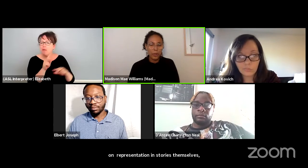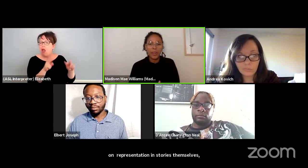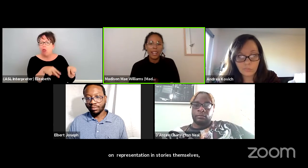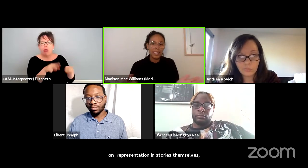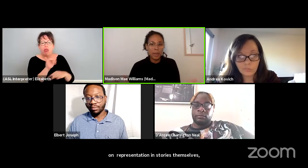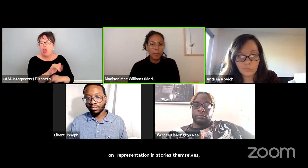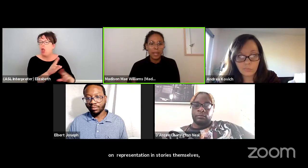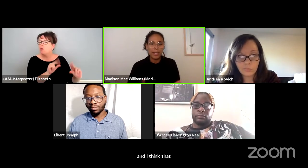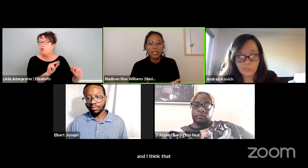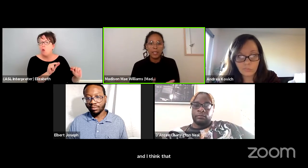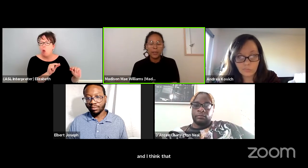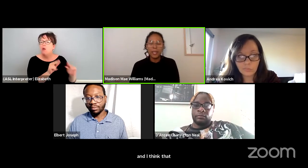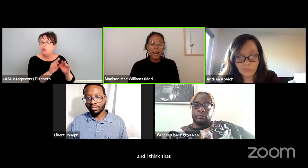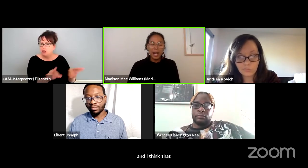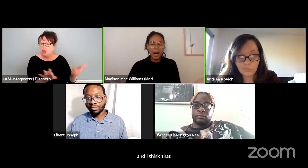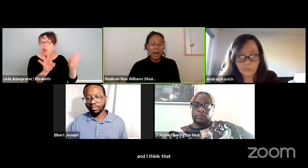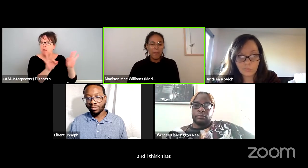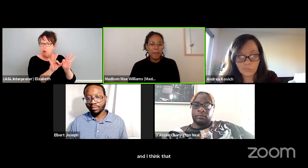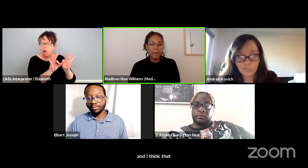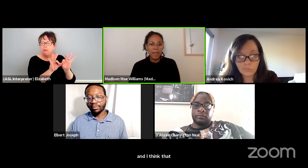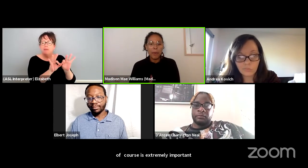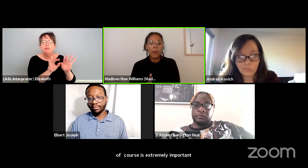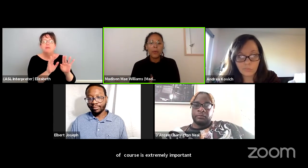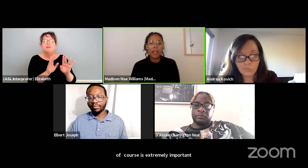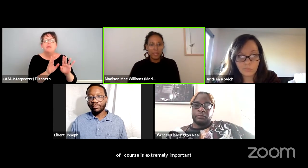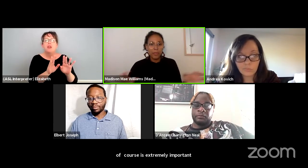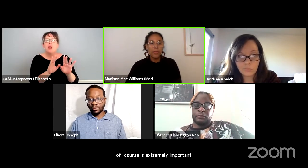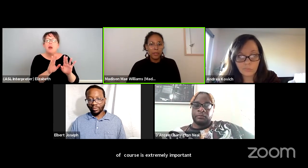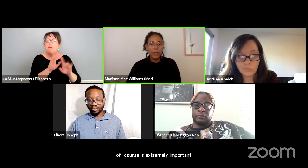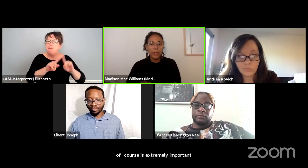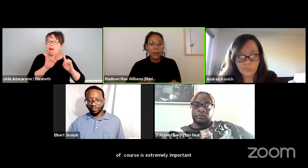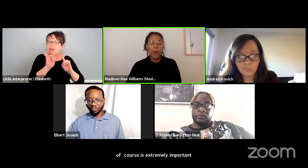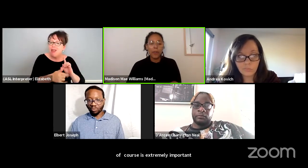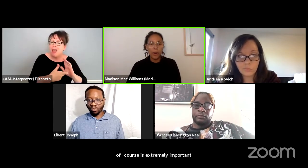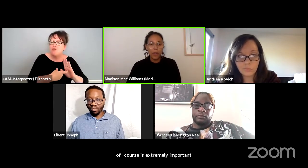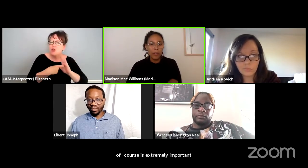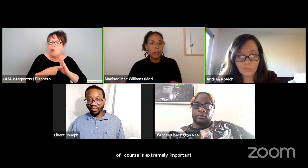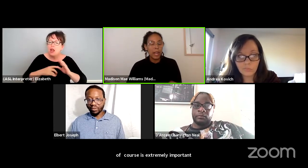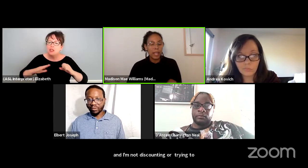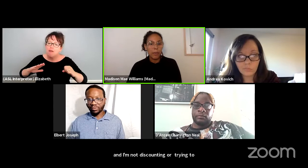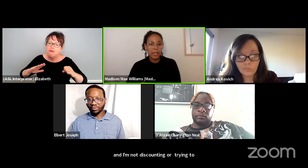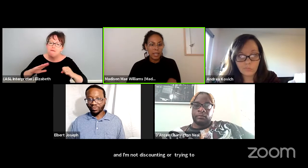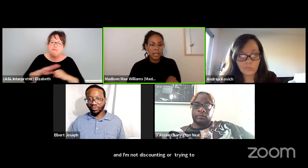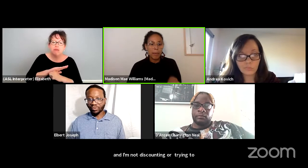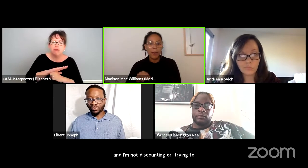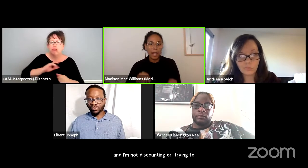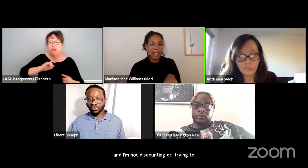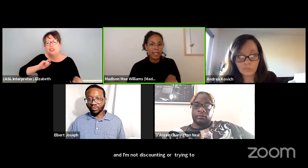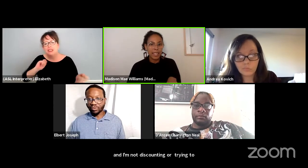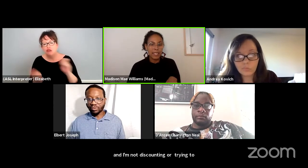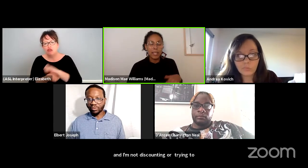or trying to separate the two. It requires a full overhaul of the way that we think about access